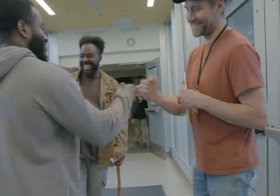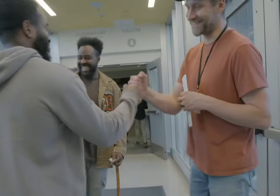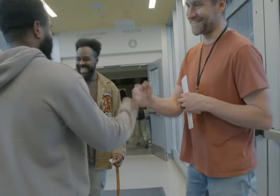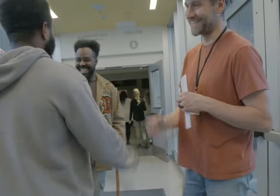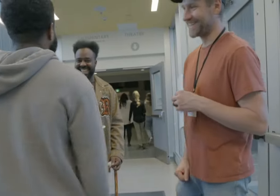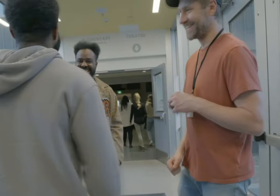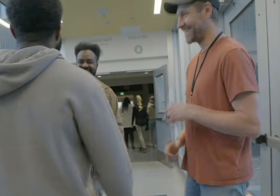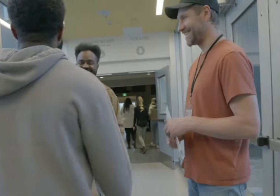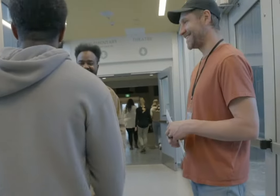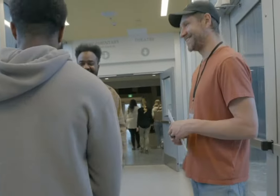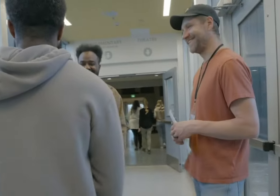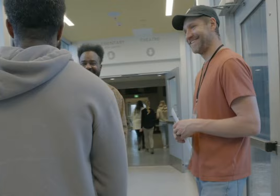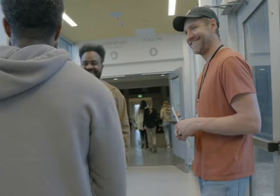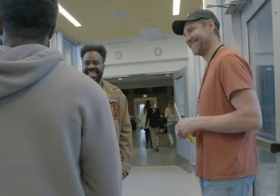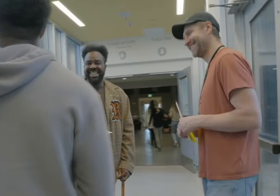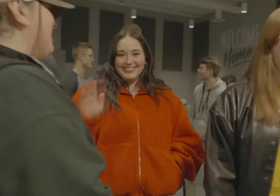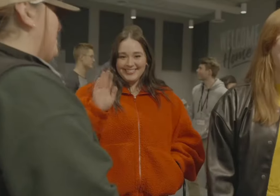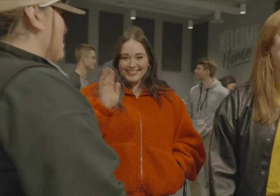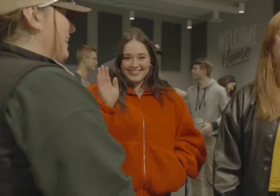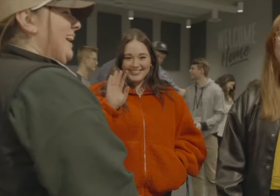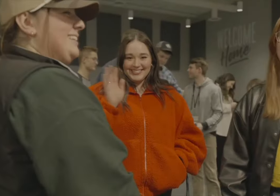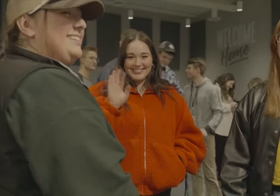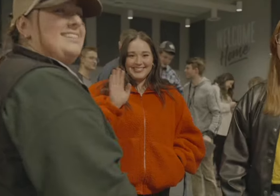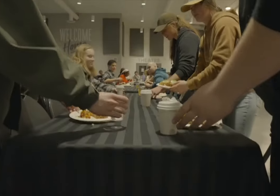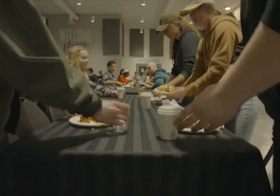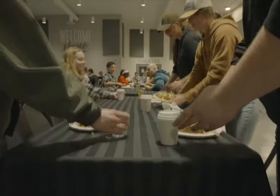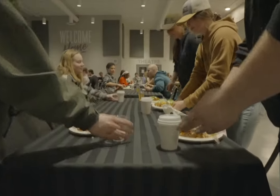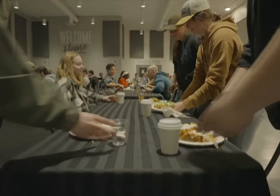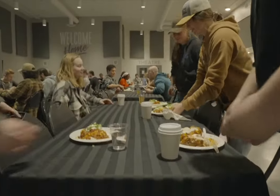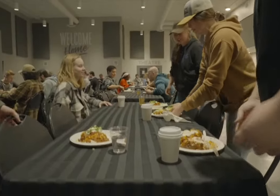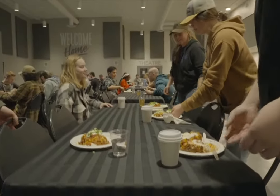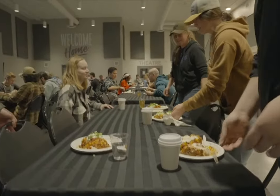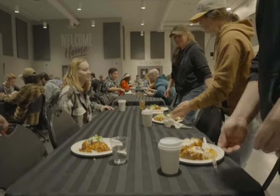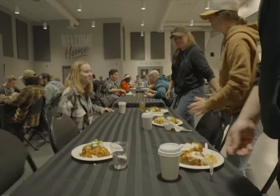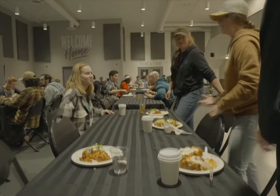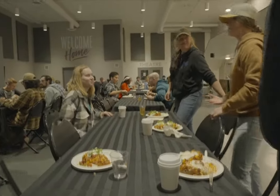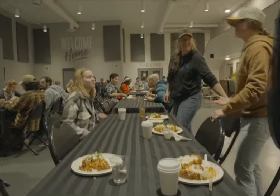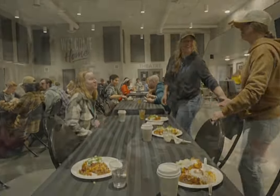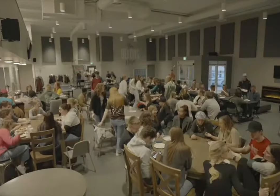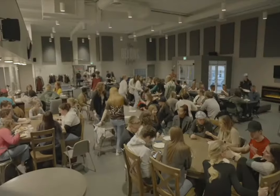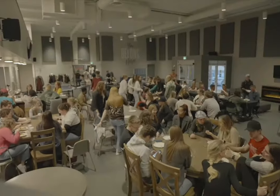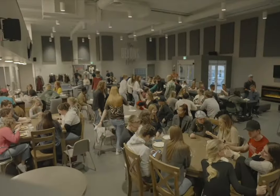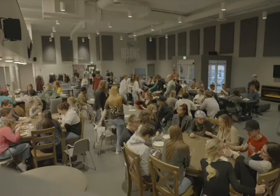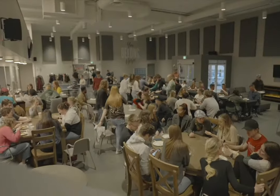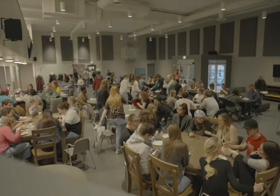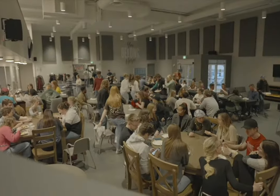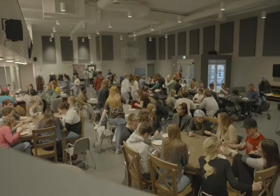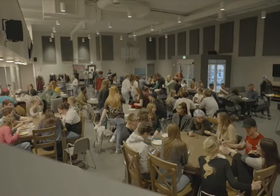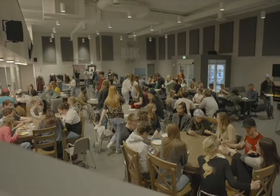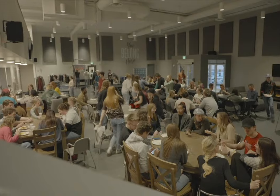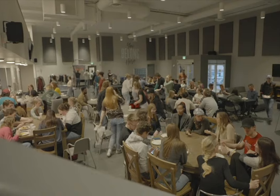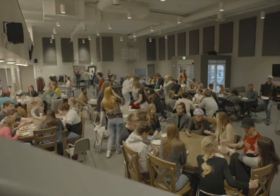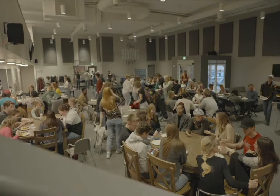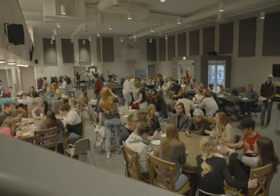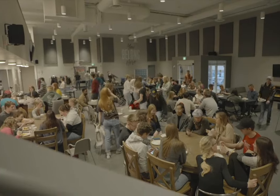So affectionately we call it TLR and here on Thursday nights throughout the University school calendar and then varying events